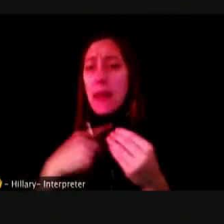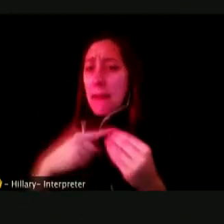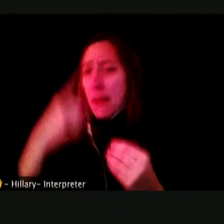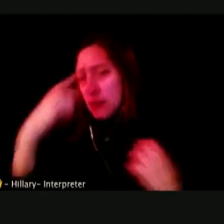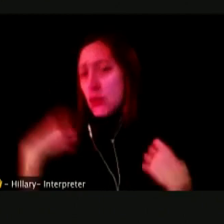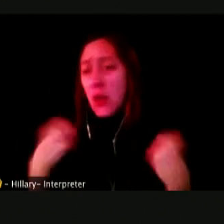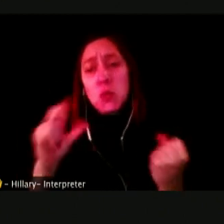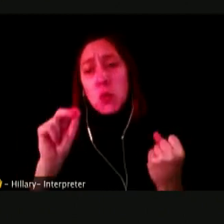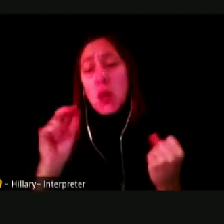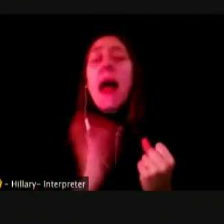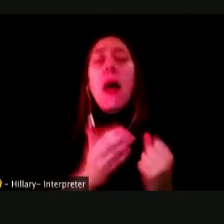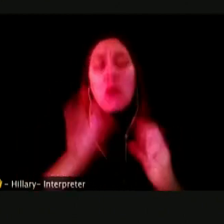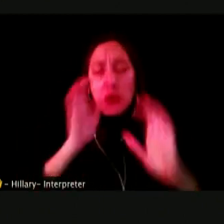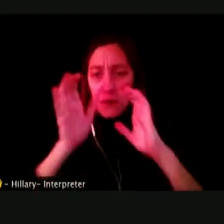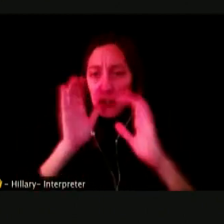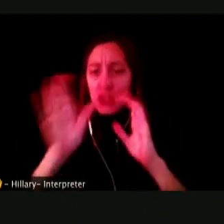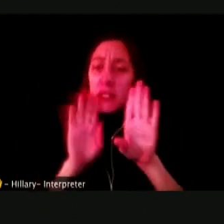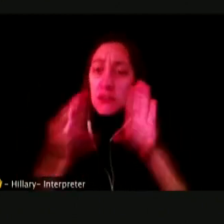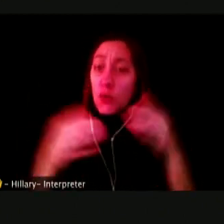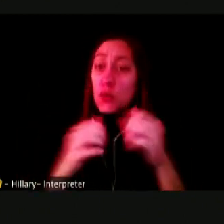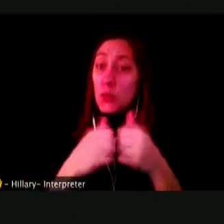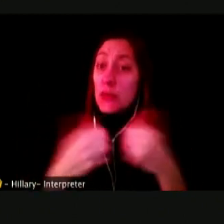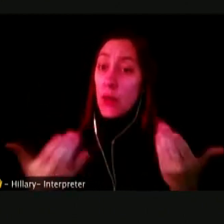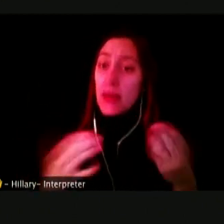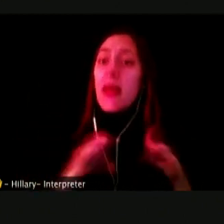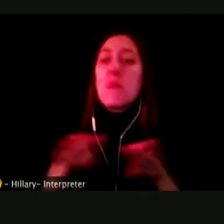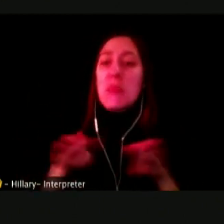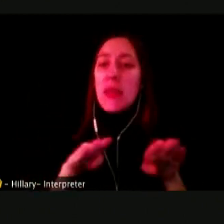OUR CONVERSATION IS FOCUSED ON BEHAVIORAL AND MENTAL HEALTH.